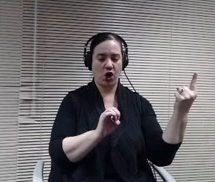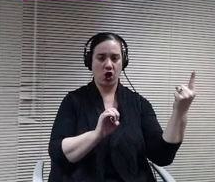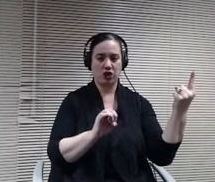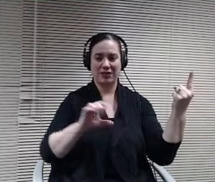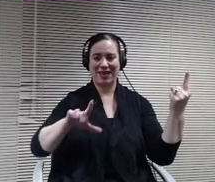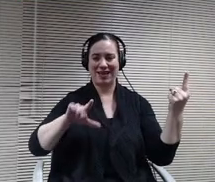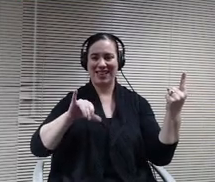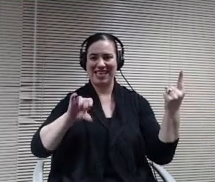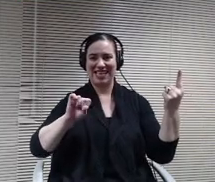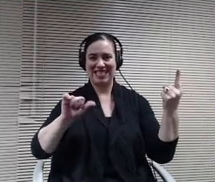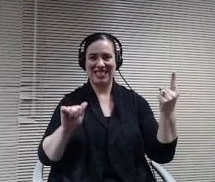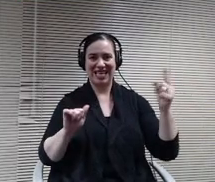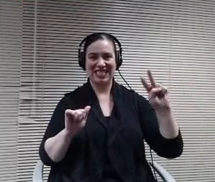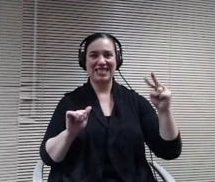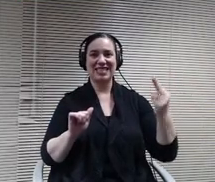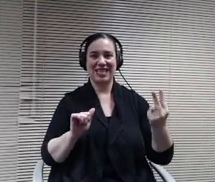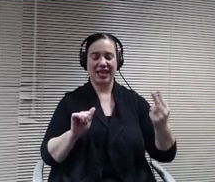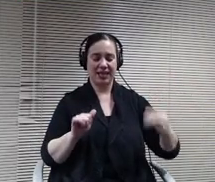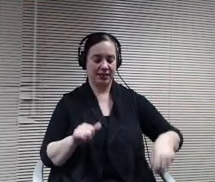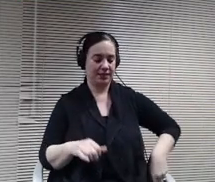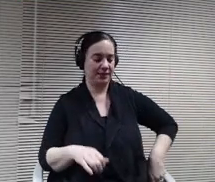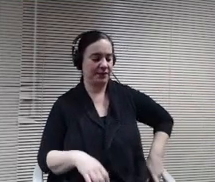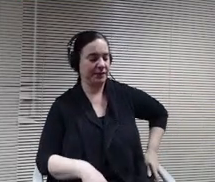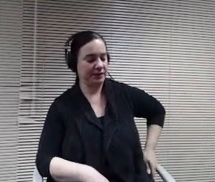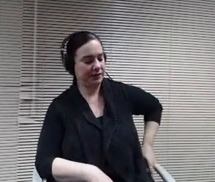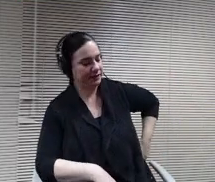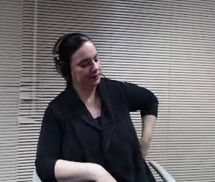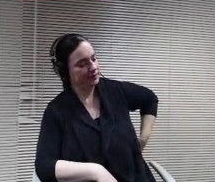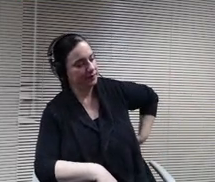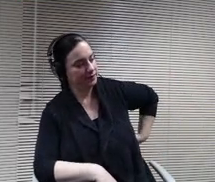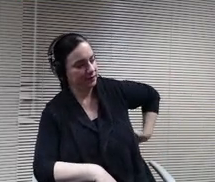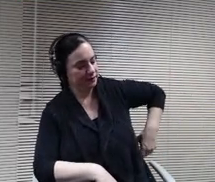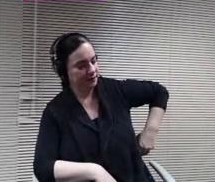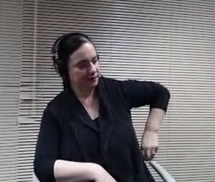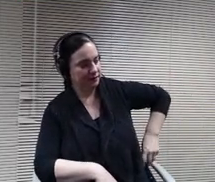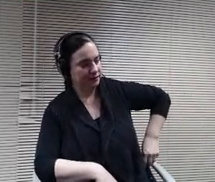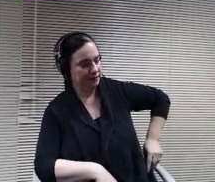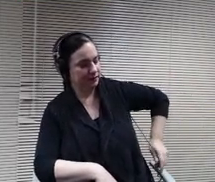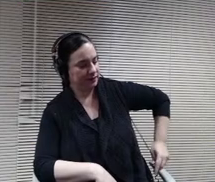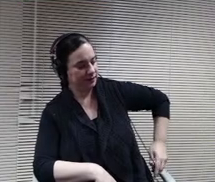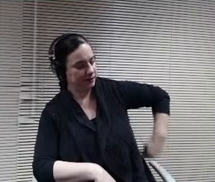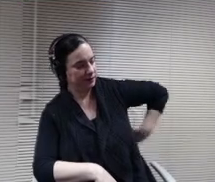Any questions or comments? Seeing none will move to recover